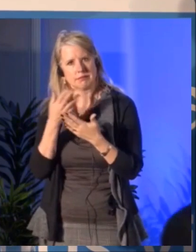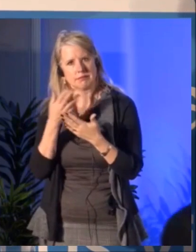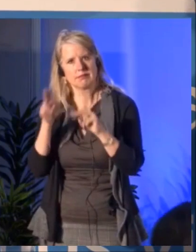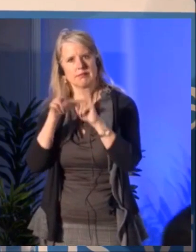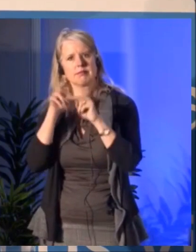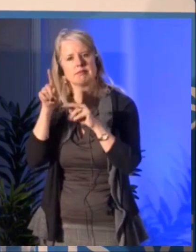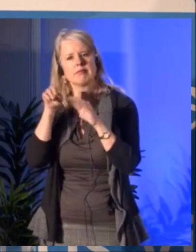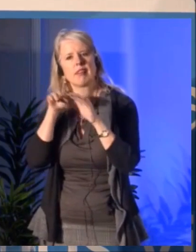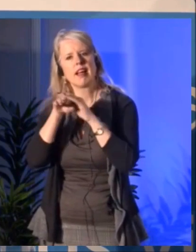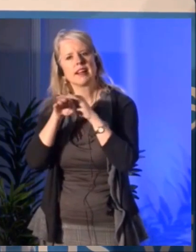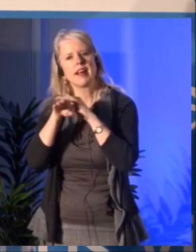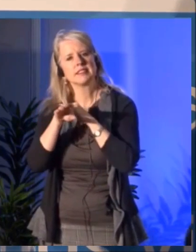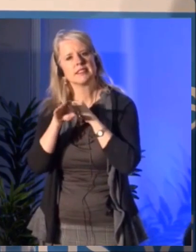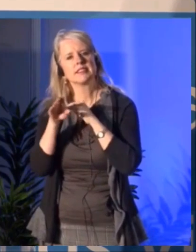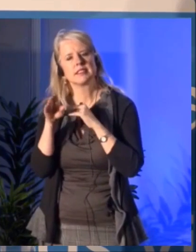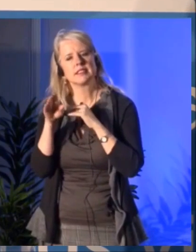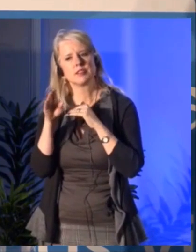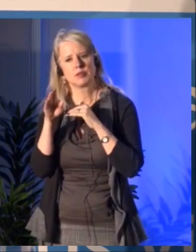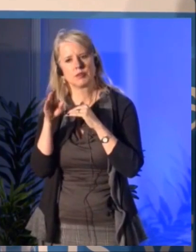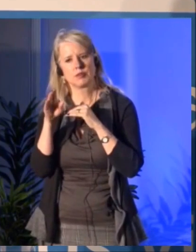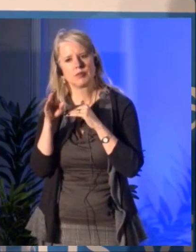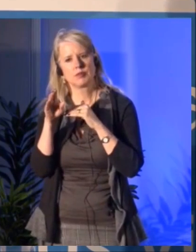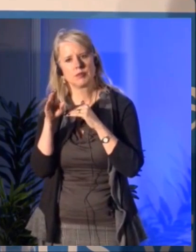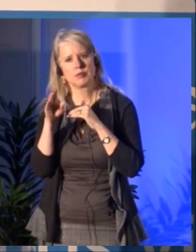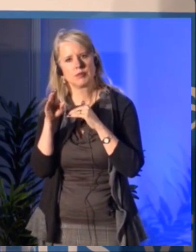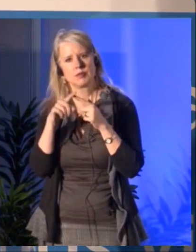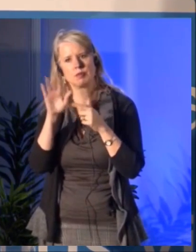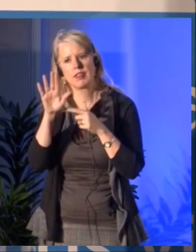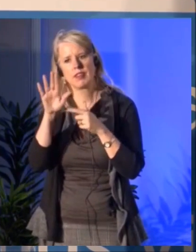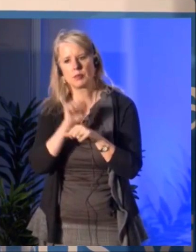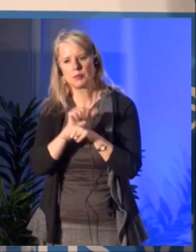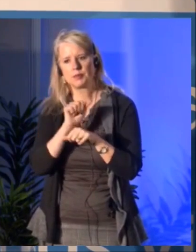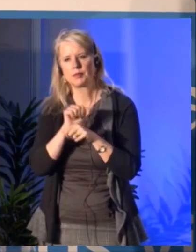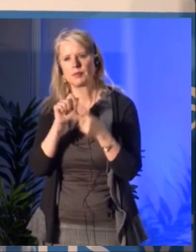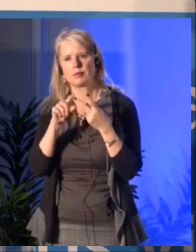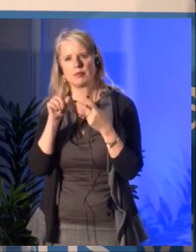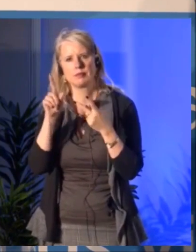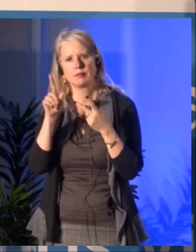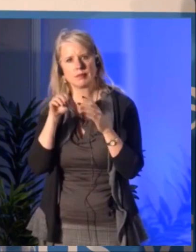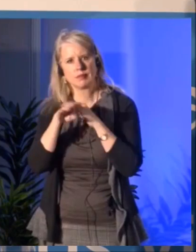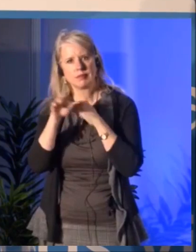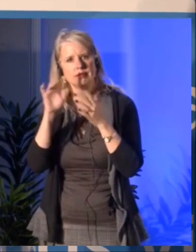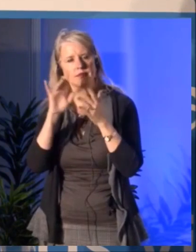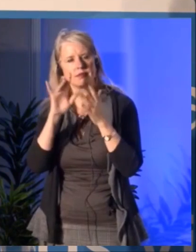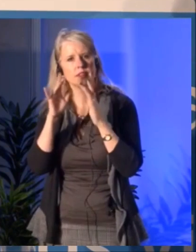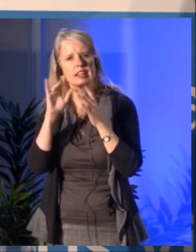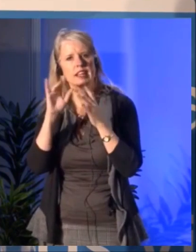We want digital intelligence, we want to develop digital solutions and we want